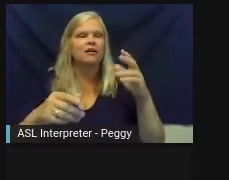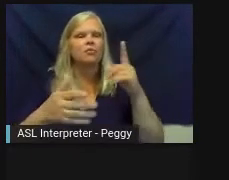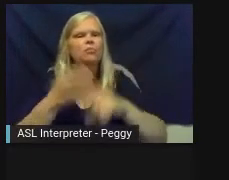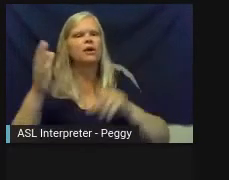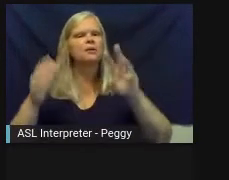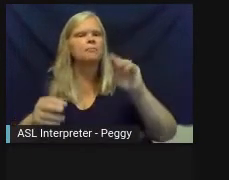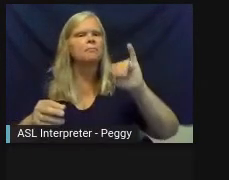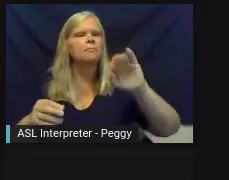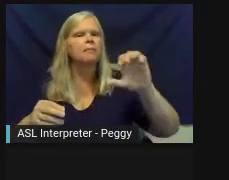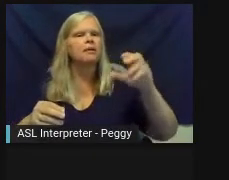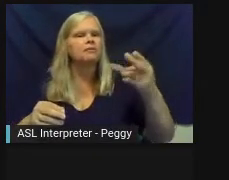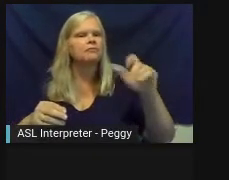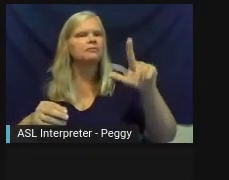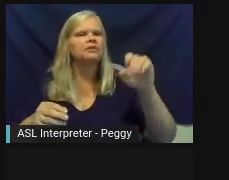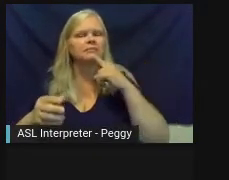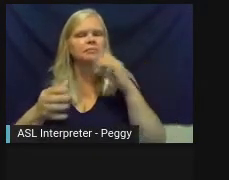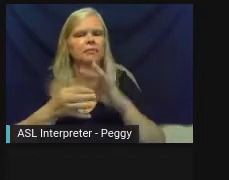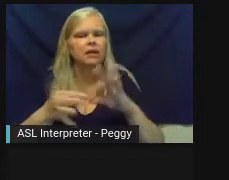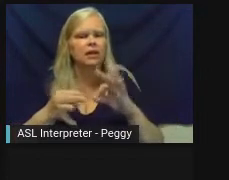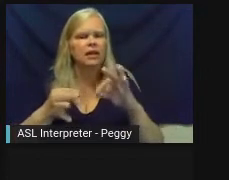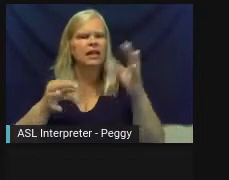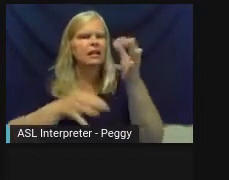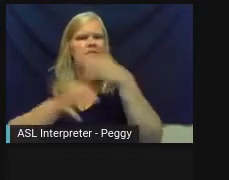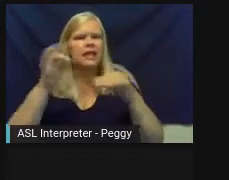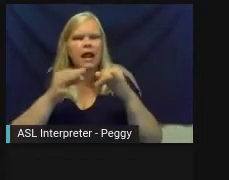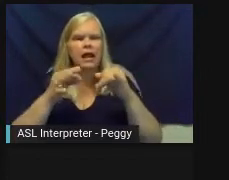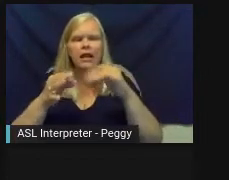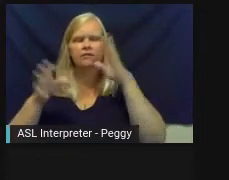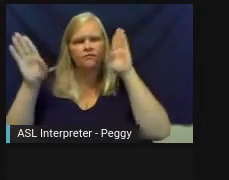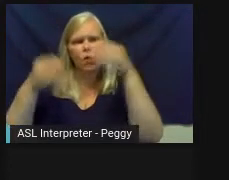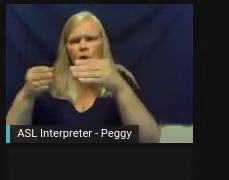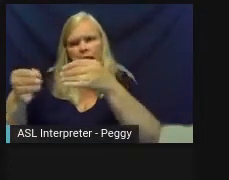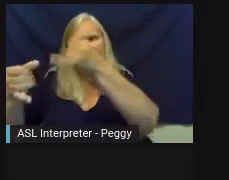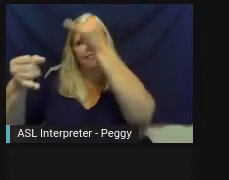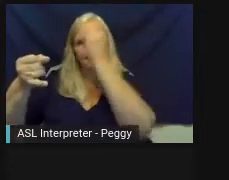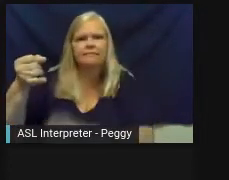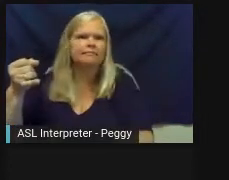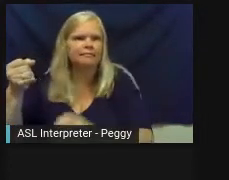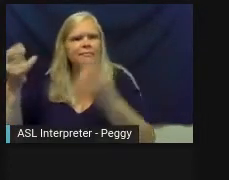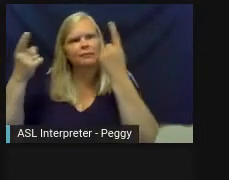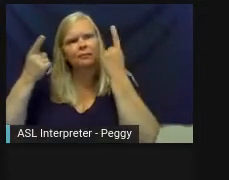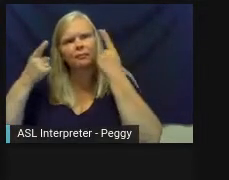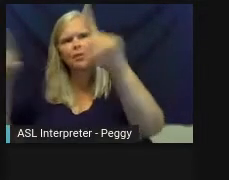focusing on the final outcome, which, you know, like the design of the piece or the particular installation,